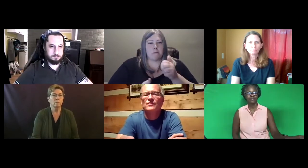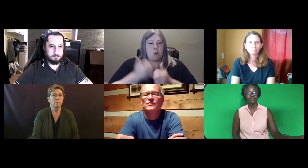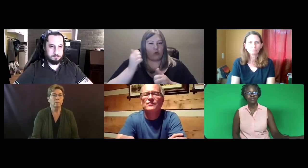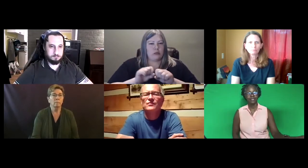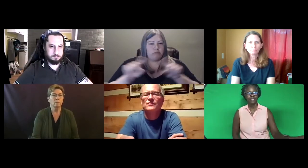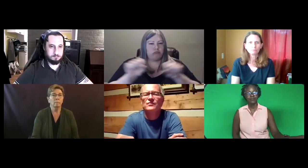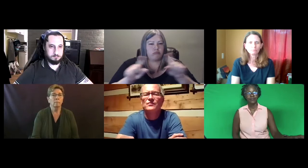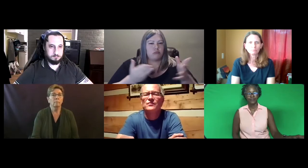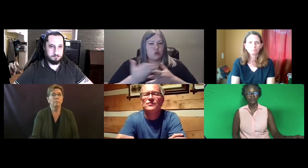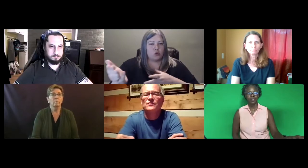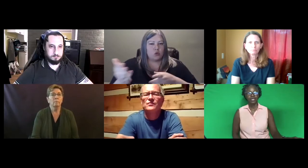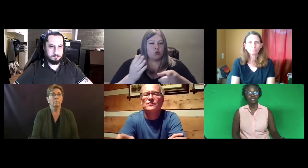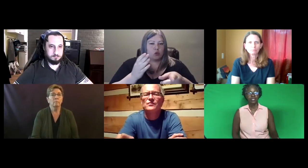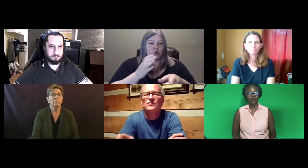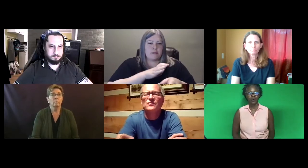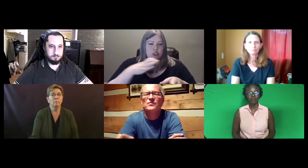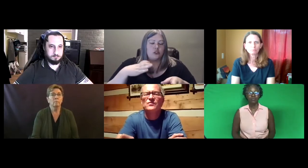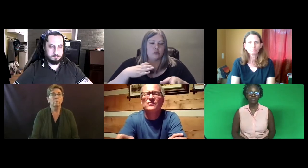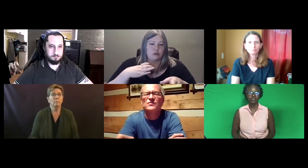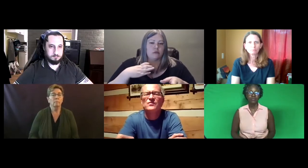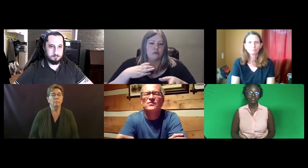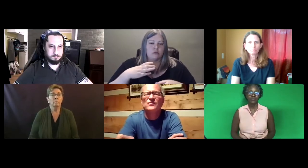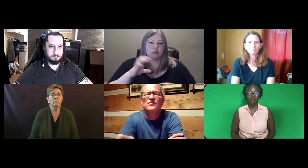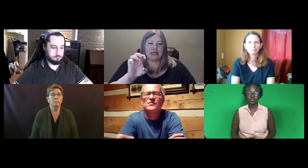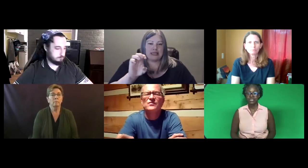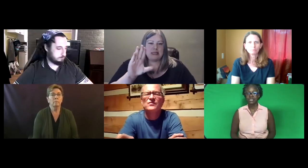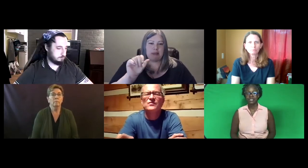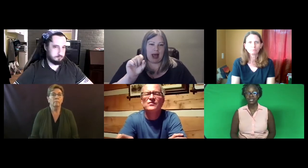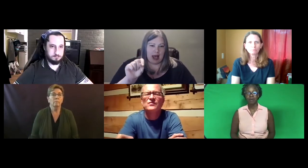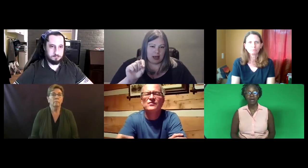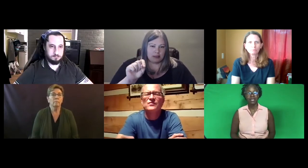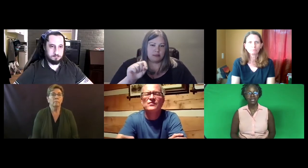Hmm. So the surveys were mostly sent out by the Commission. Correct?